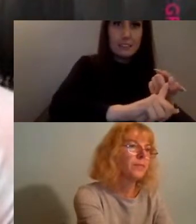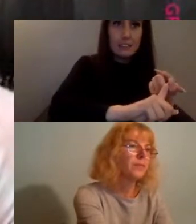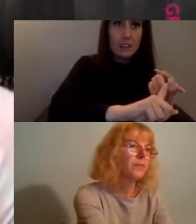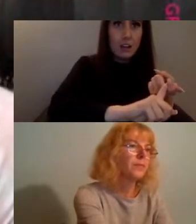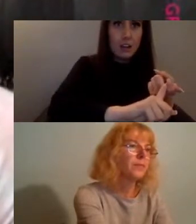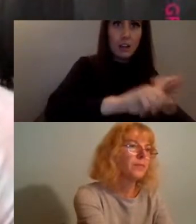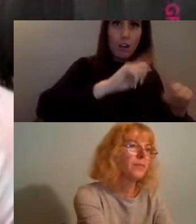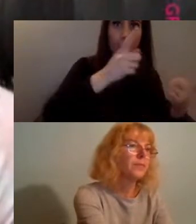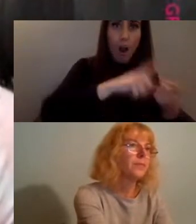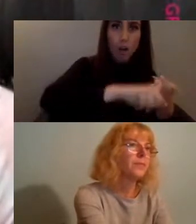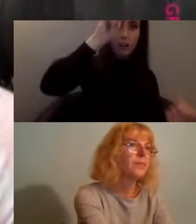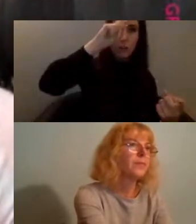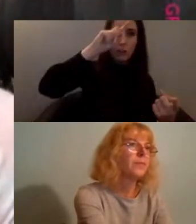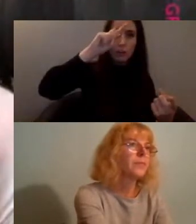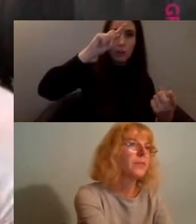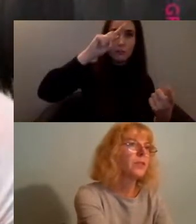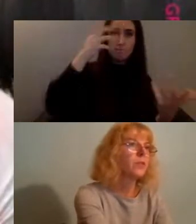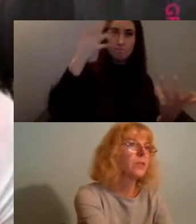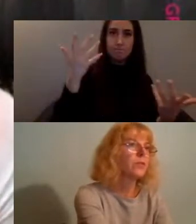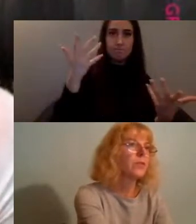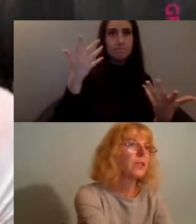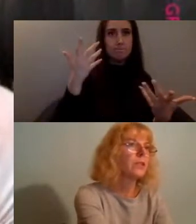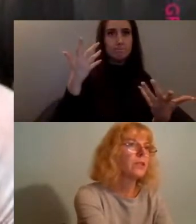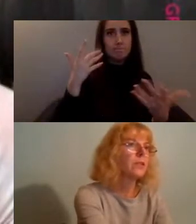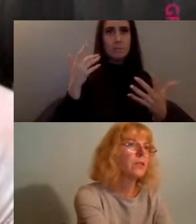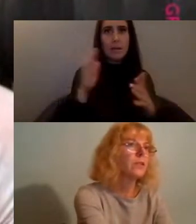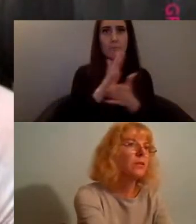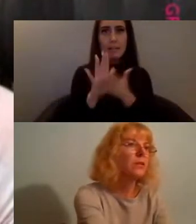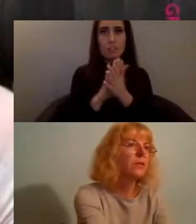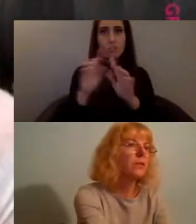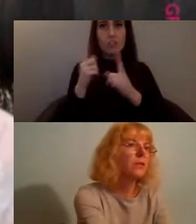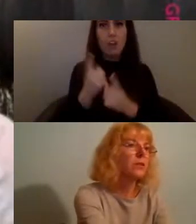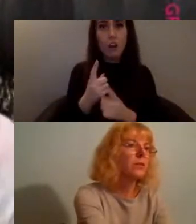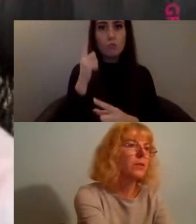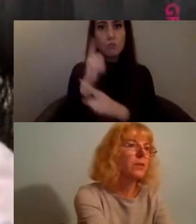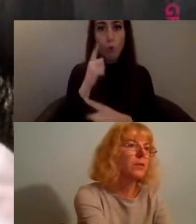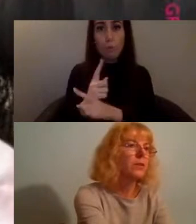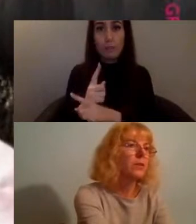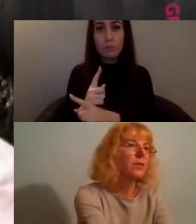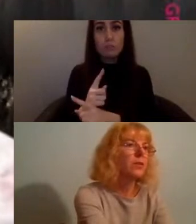that you want to talk about for example we made this project called black trans archive